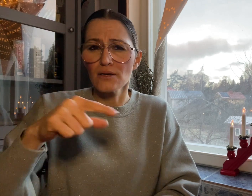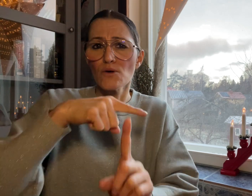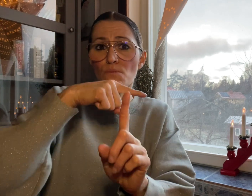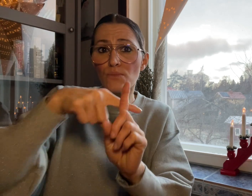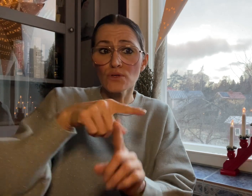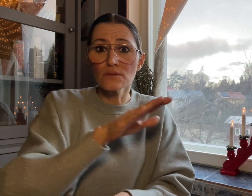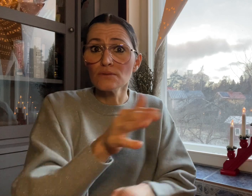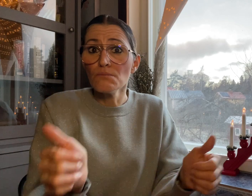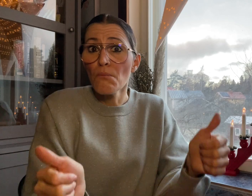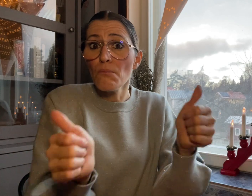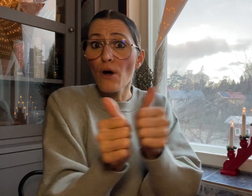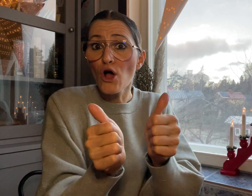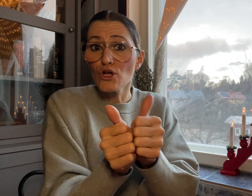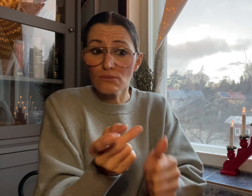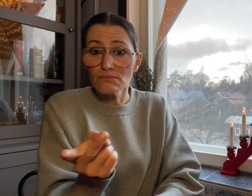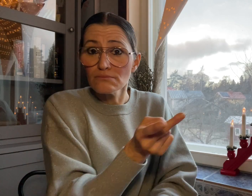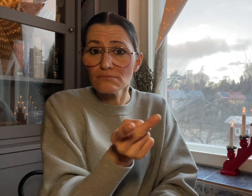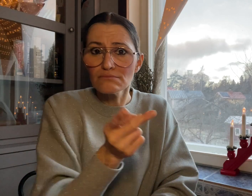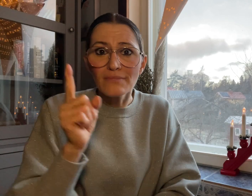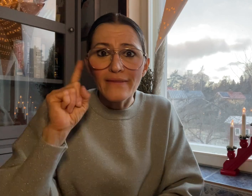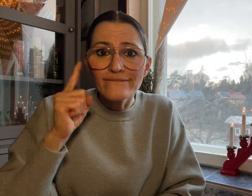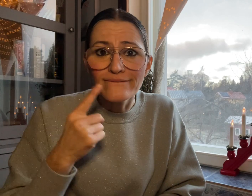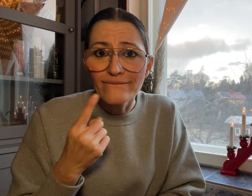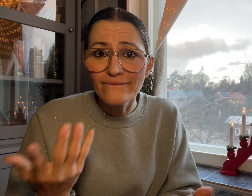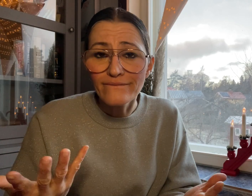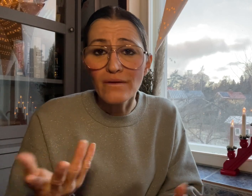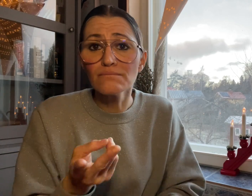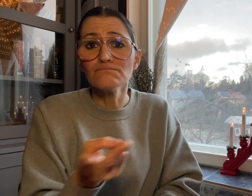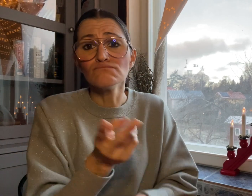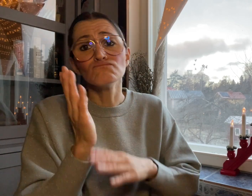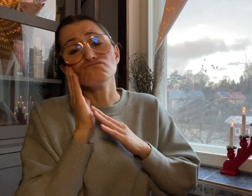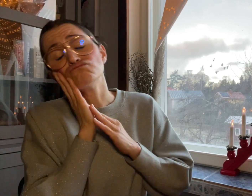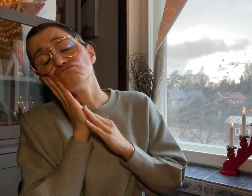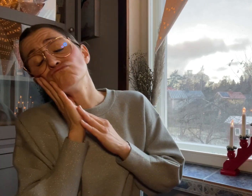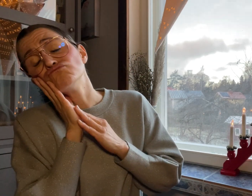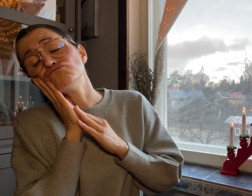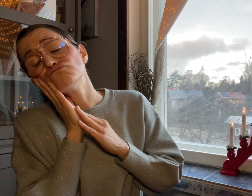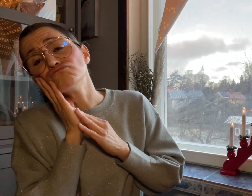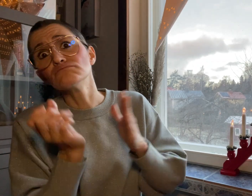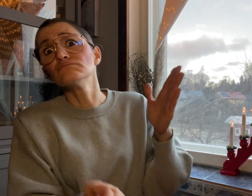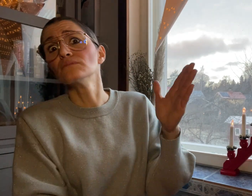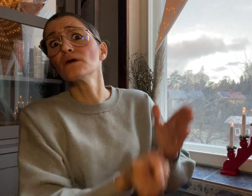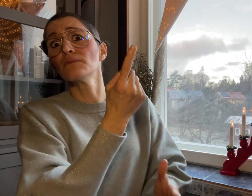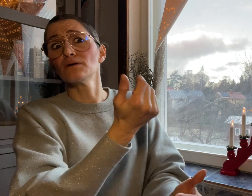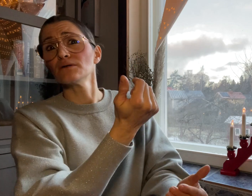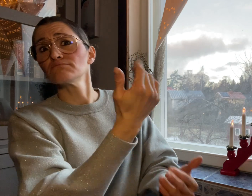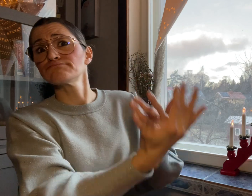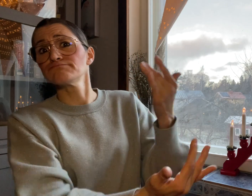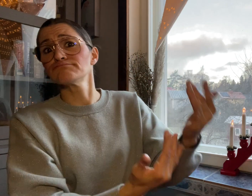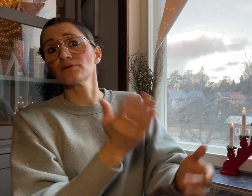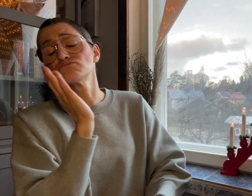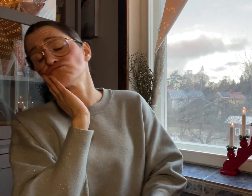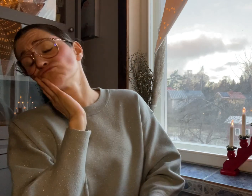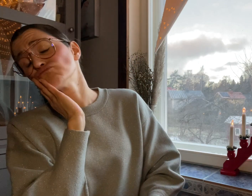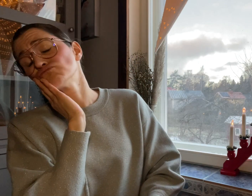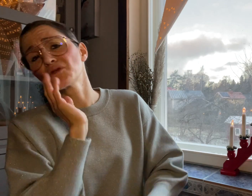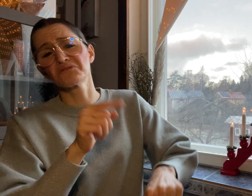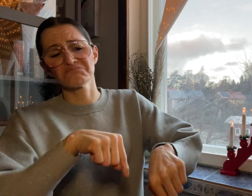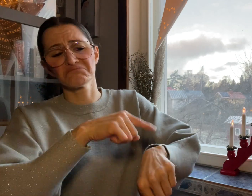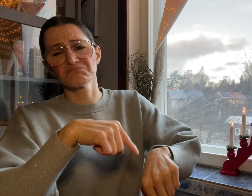an hour after a fire had taken place at their apartment